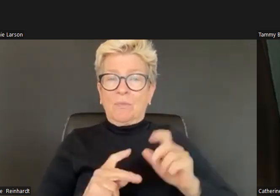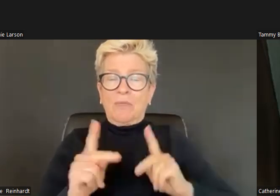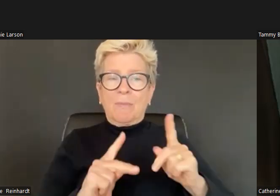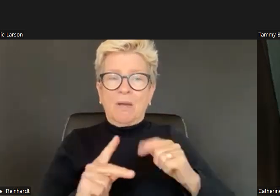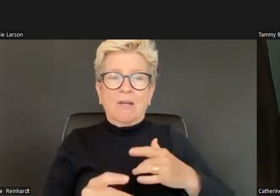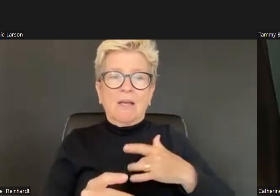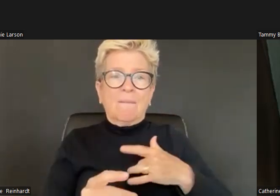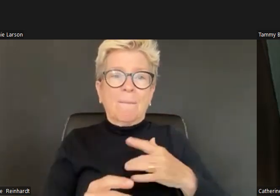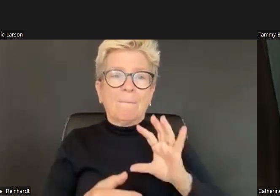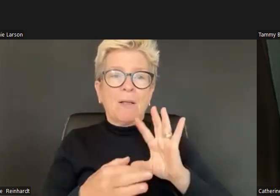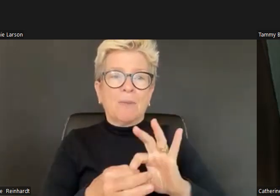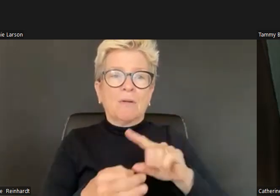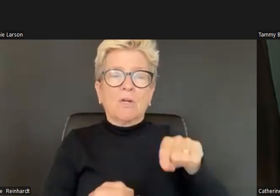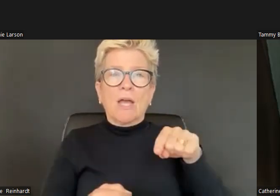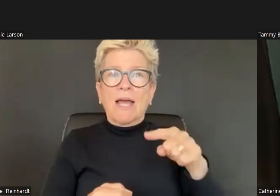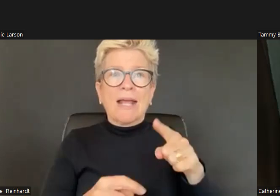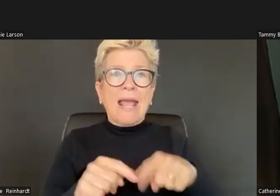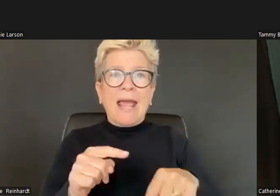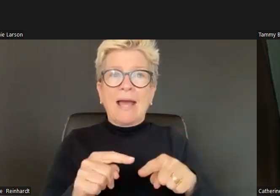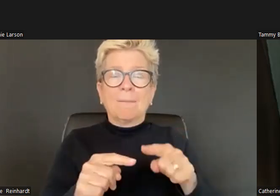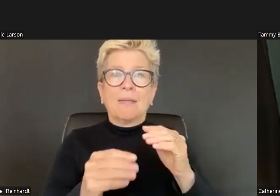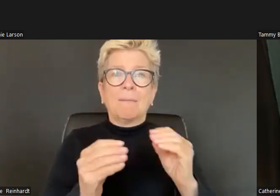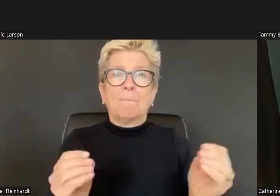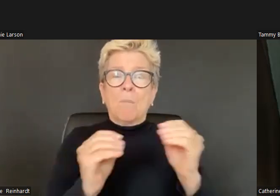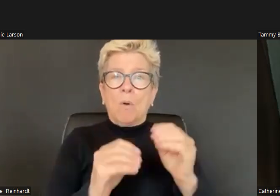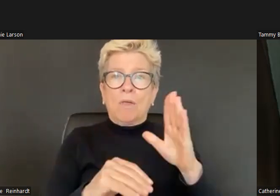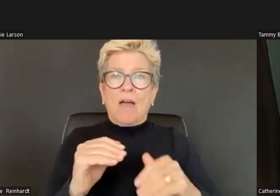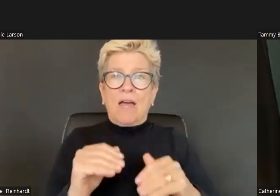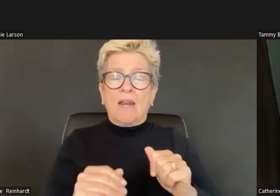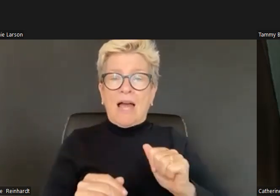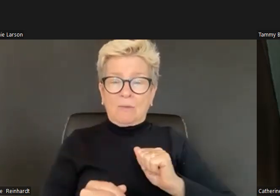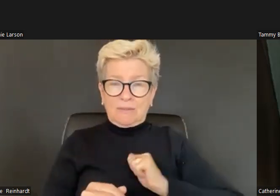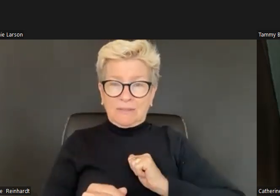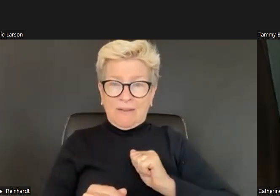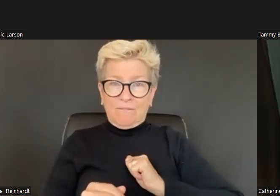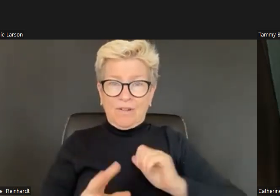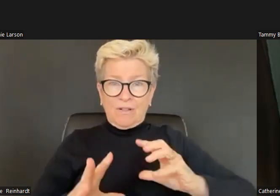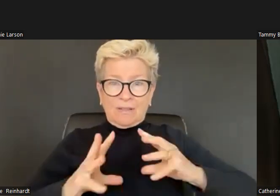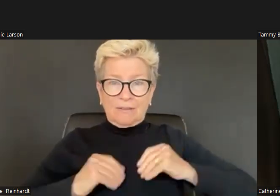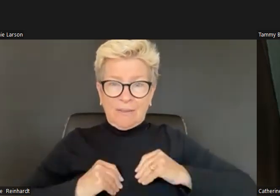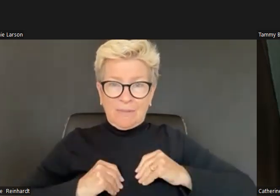And because we can feel the longing only if we have the courage to share our most authentic selves with people.